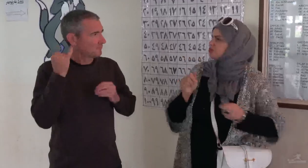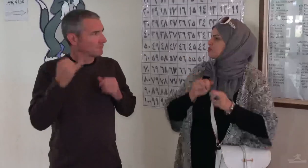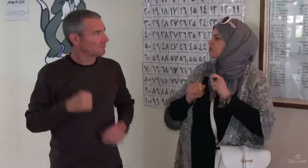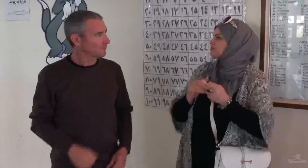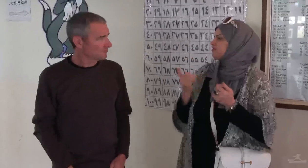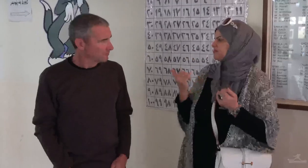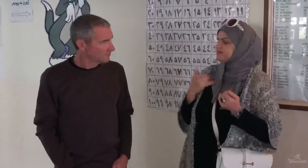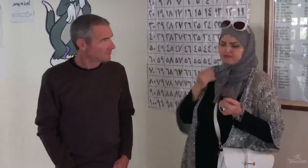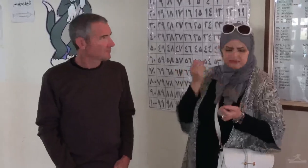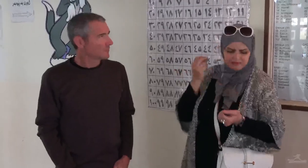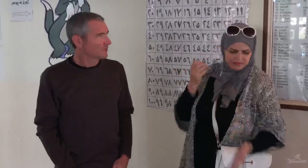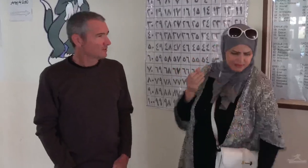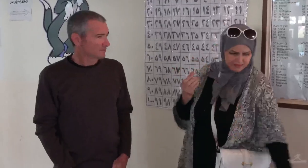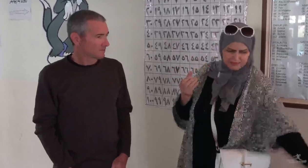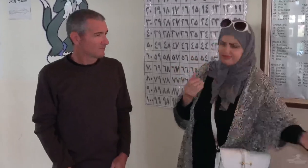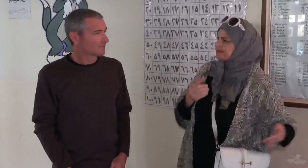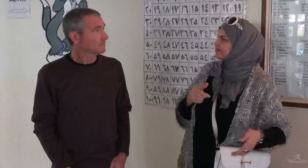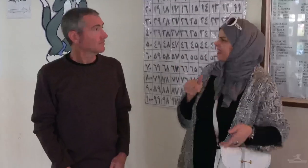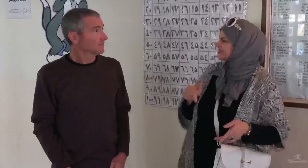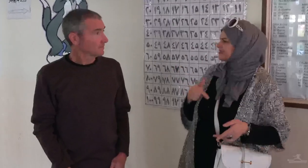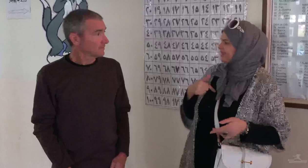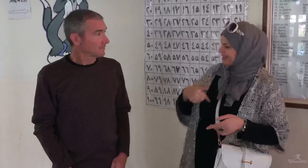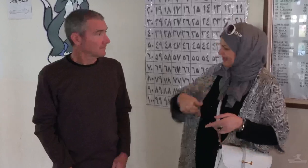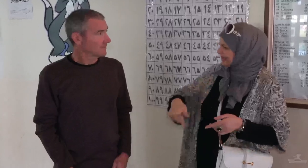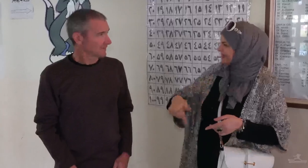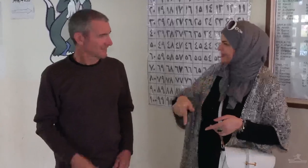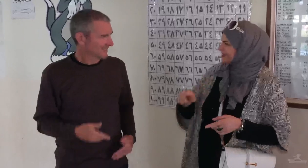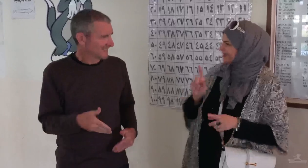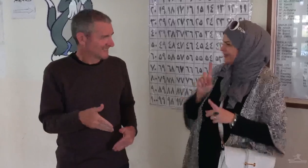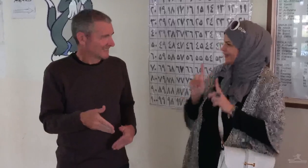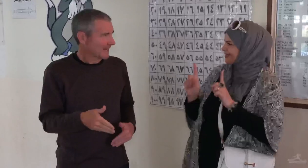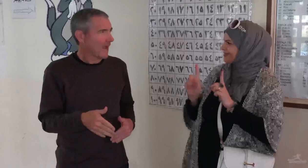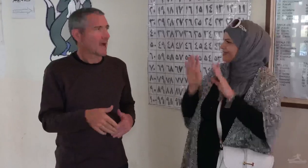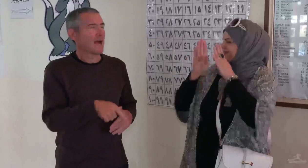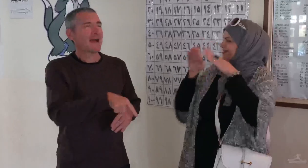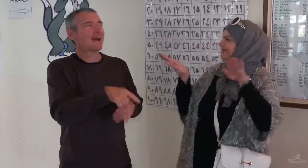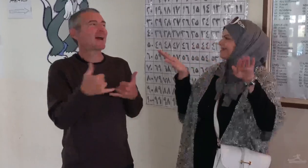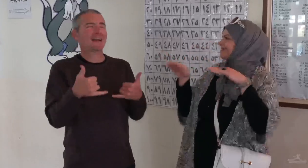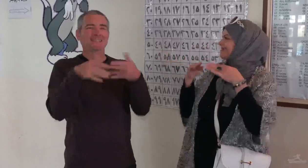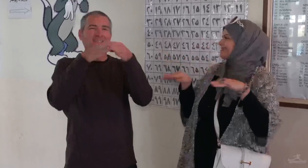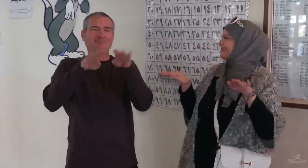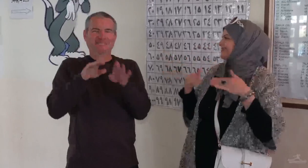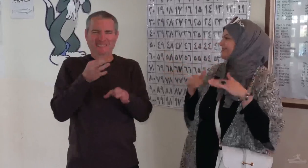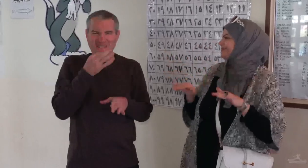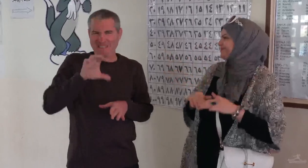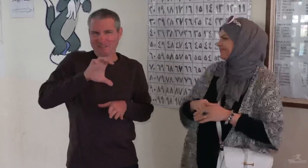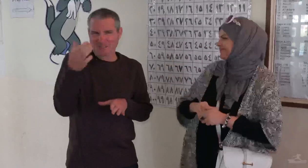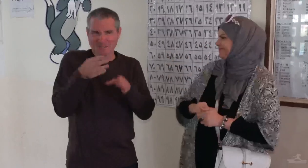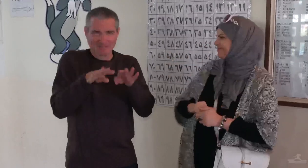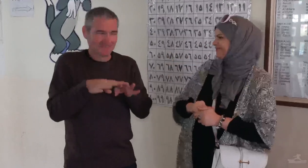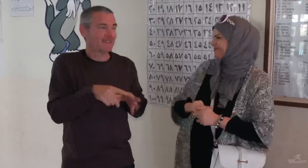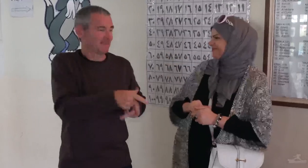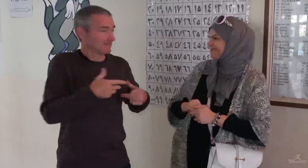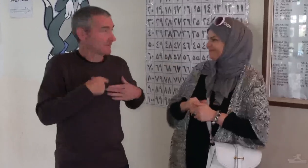I'm preparing for the special holidays. Oh yes, Christmas is coming up in a few weeks.